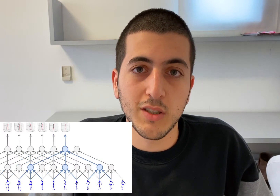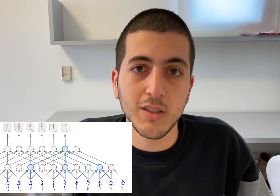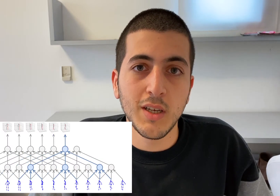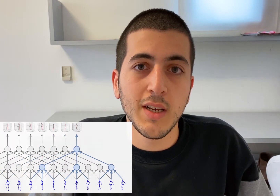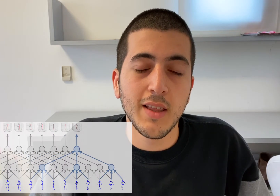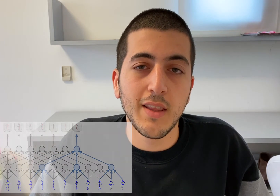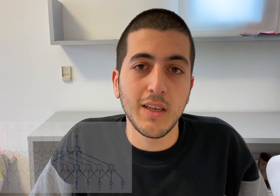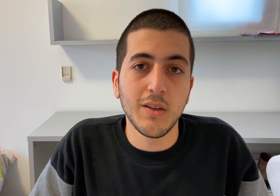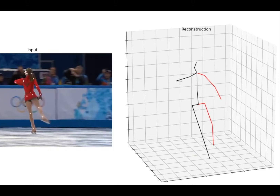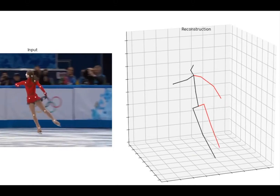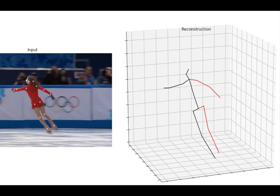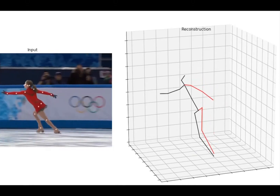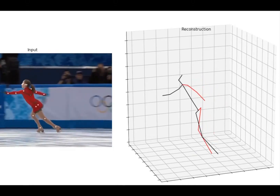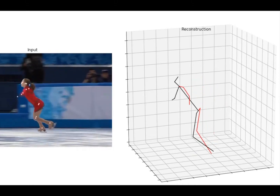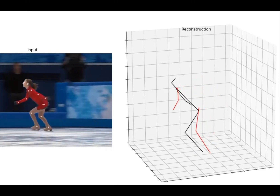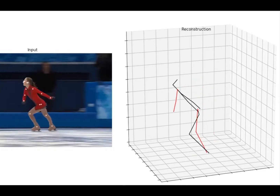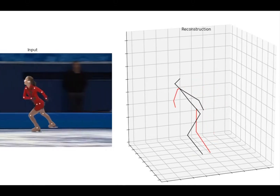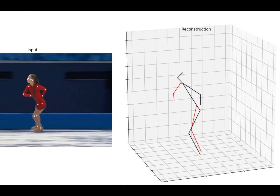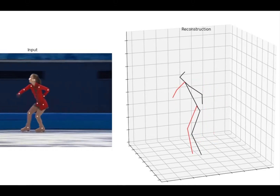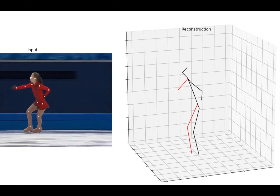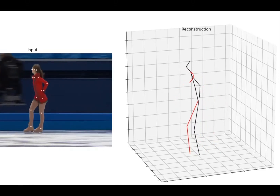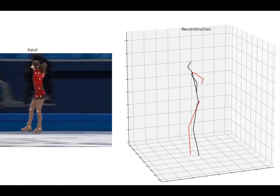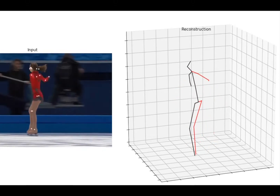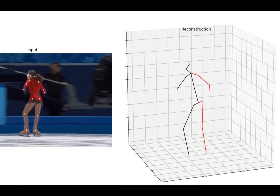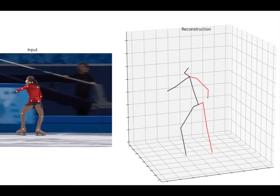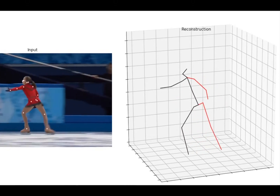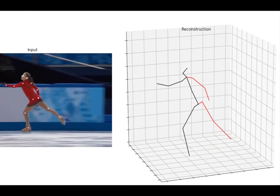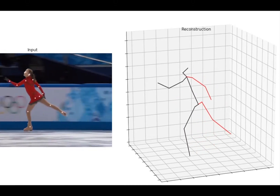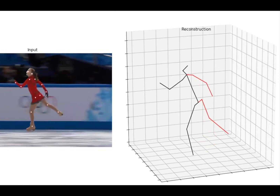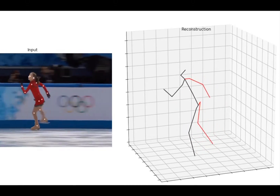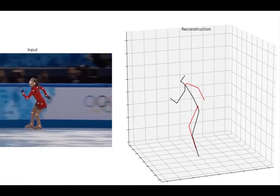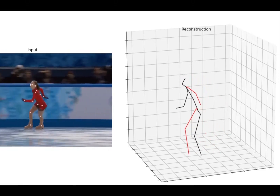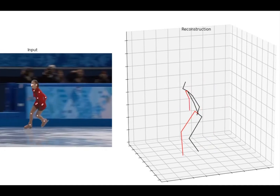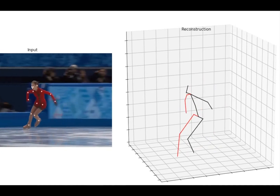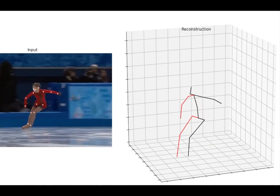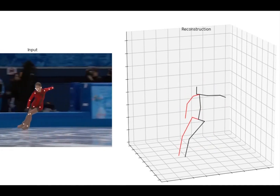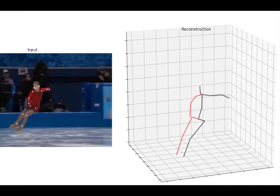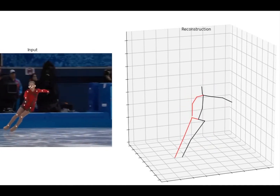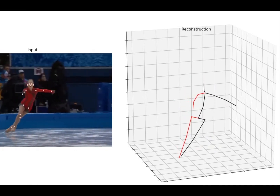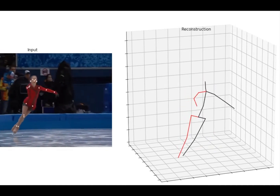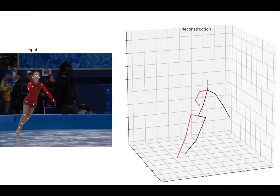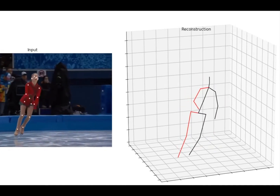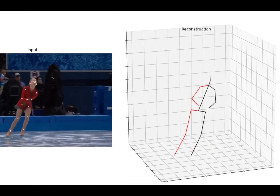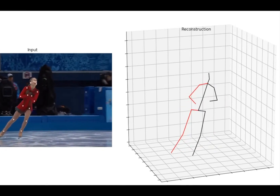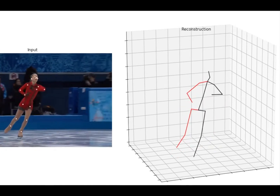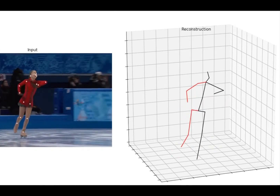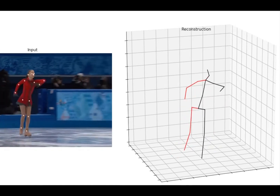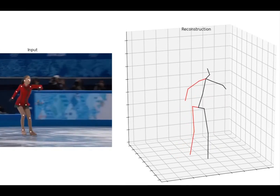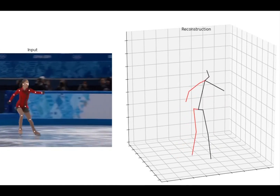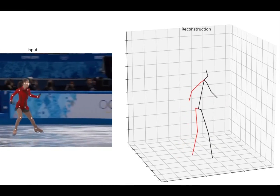estimations they give as an output a 3D pose estimation, although their work is focusing